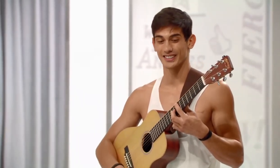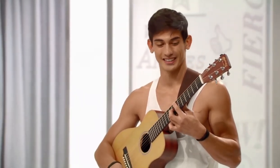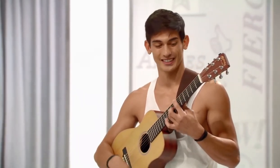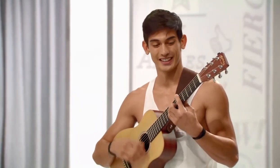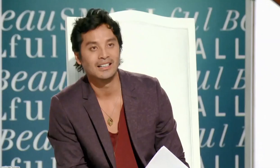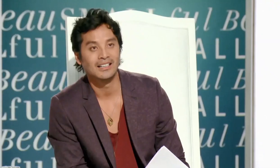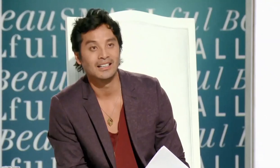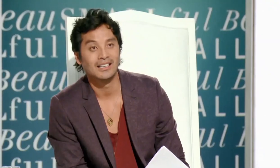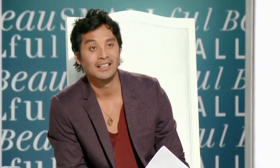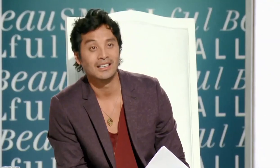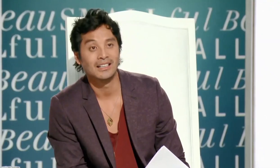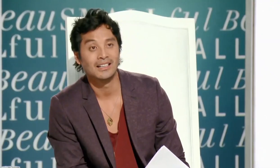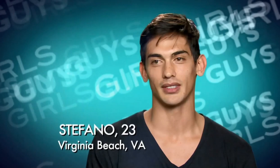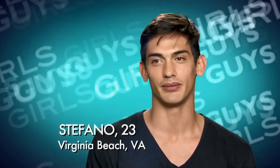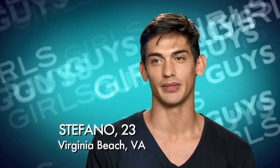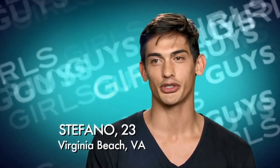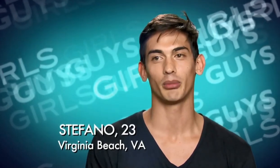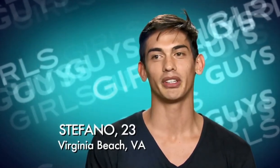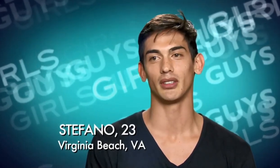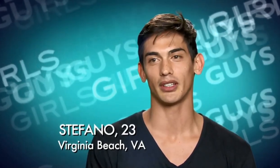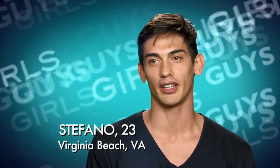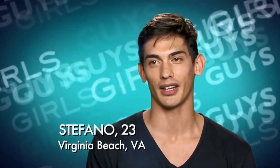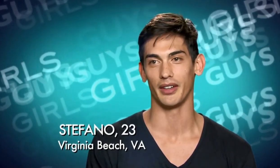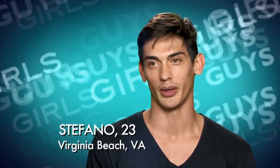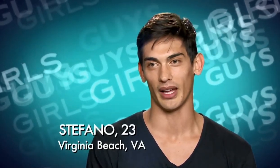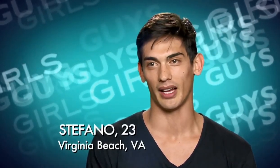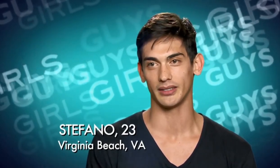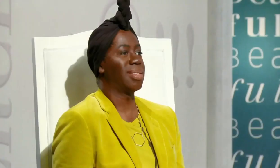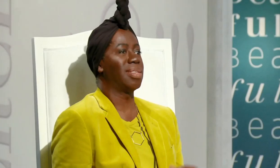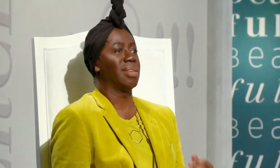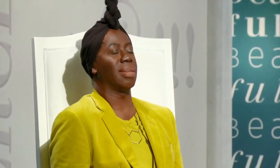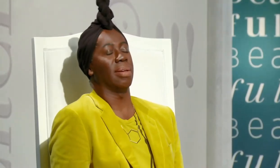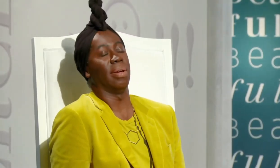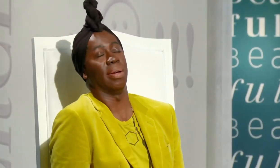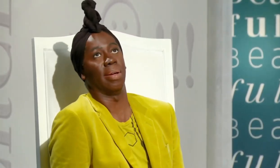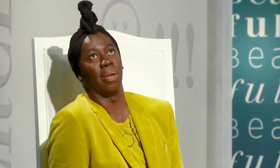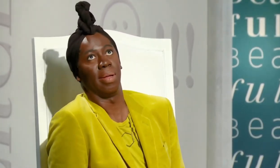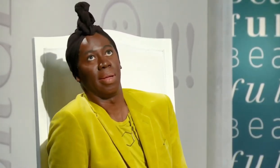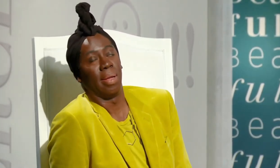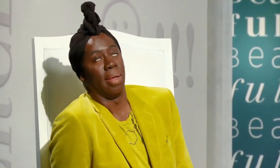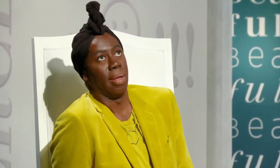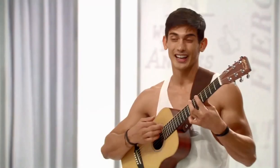*voiceover* I've been told I can model and I'm extremely good looking and I know that And I'm not cocky I'm very modest